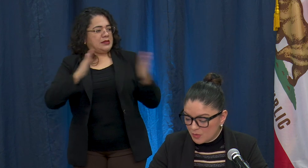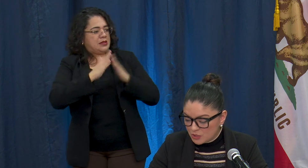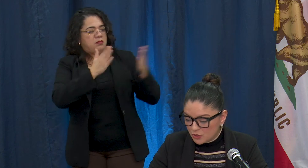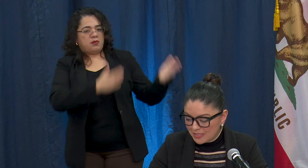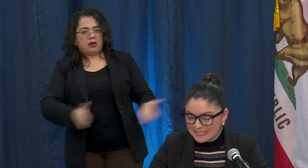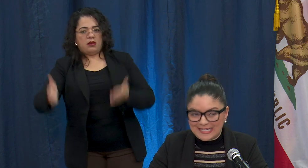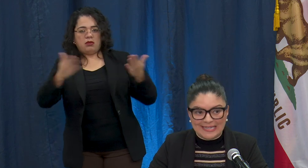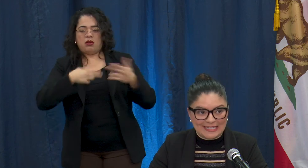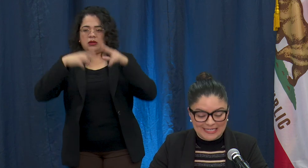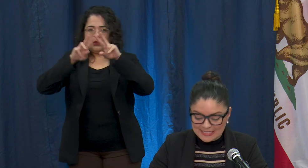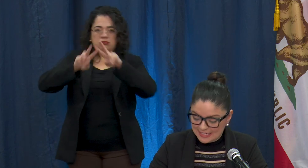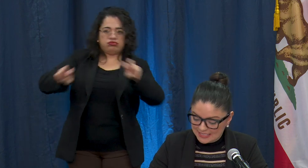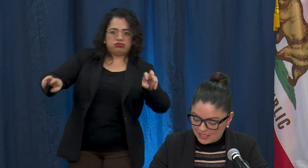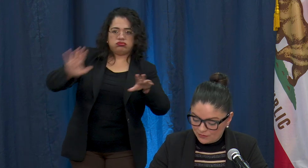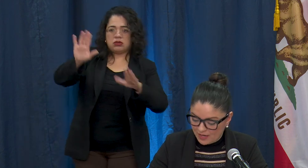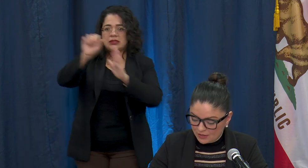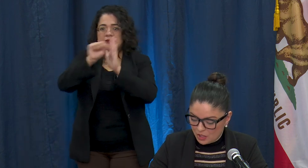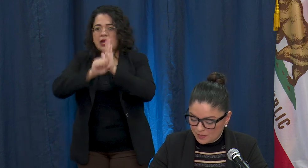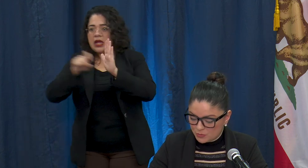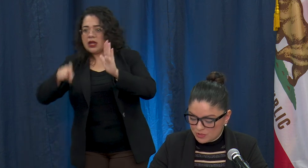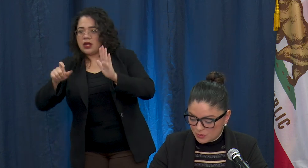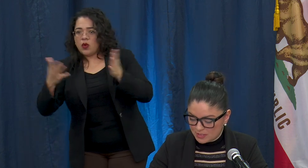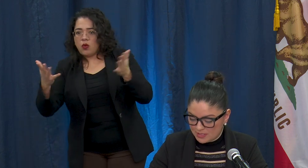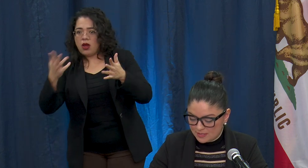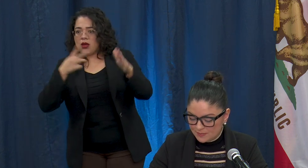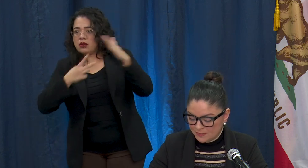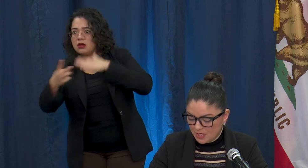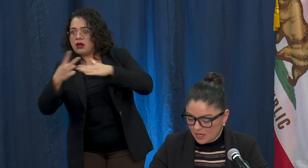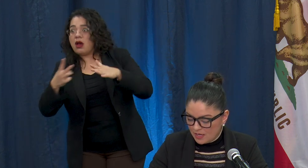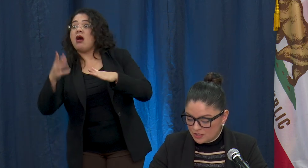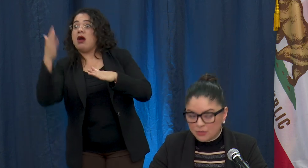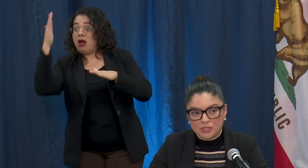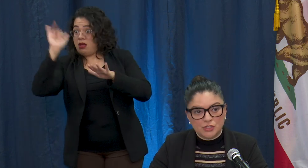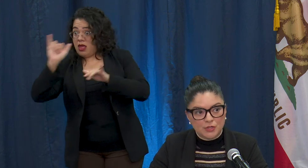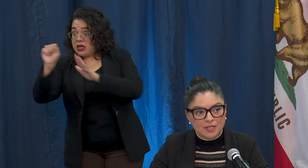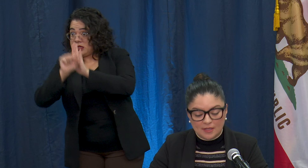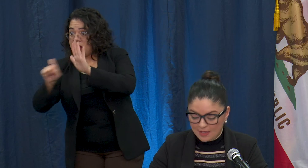regional and state needs and identifying Long Beach resources to ensure that they